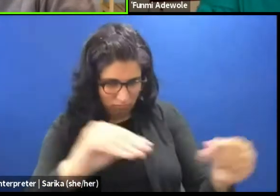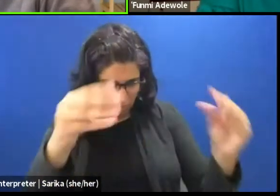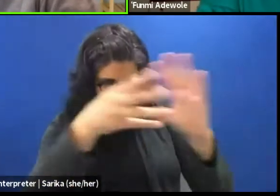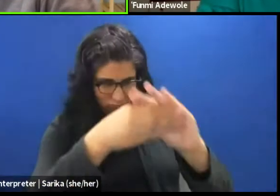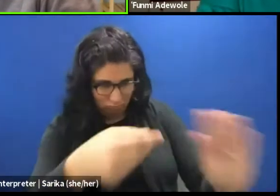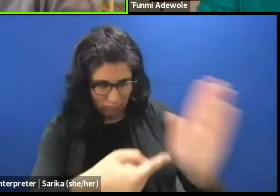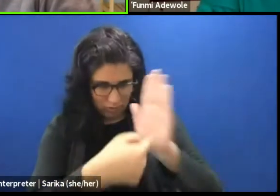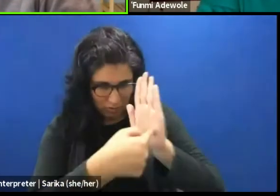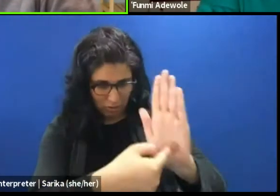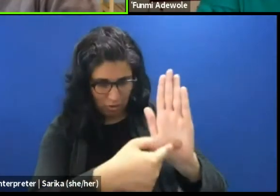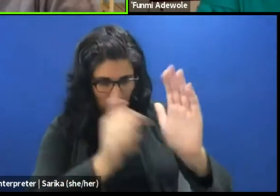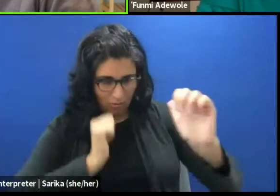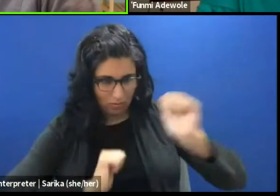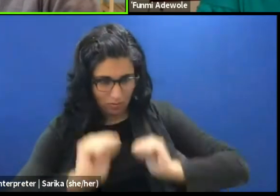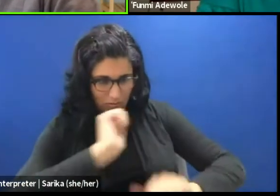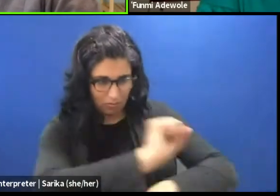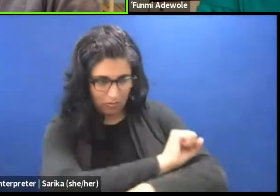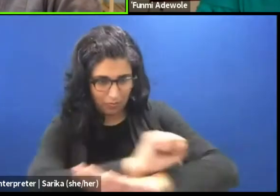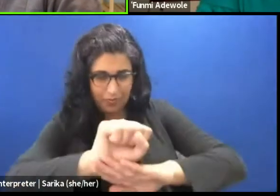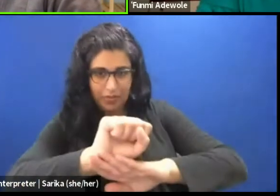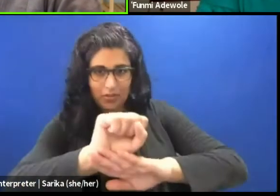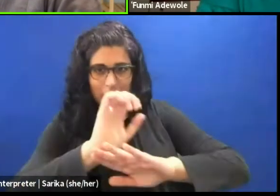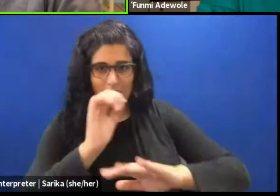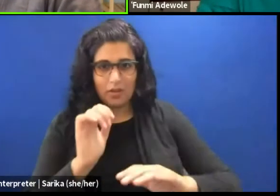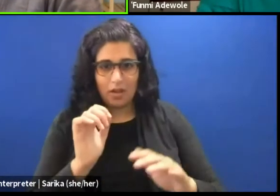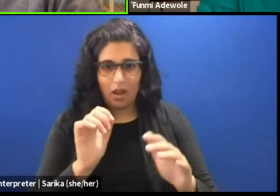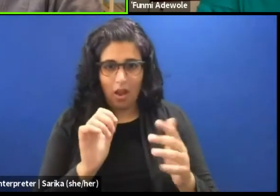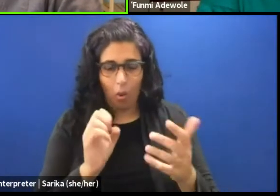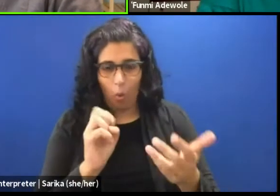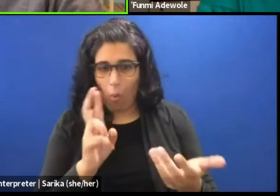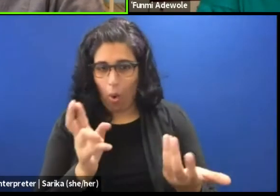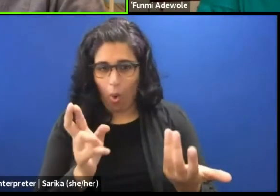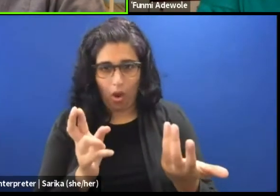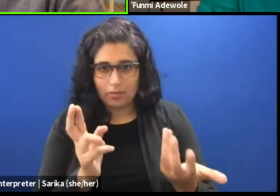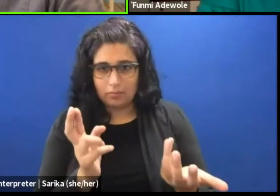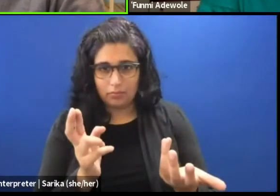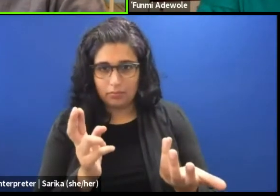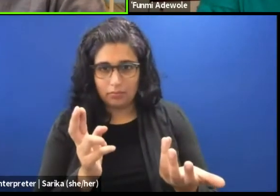that, you know, we are putting, you know on the media,